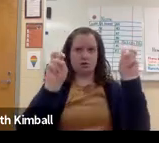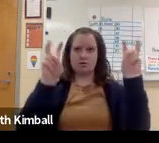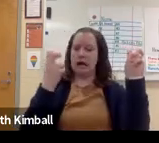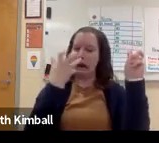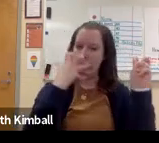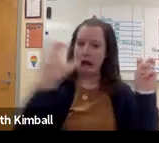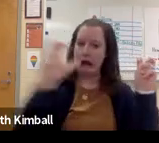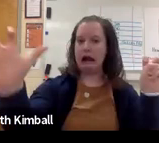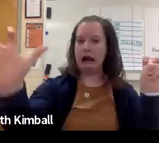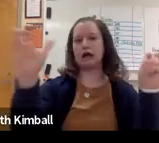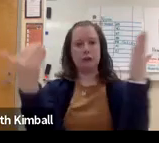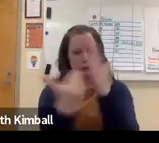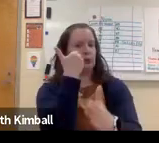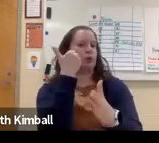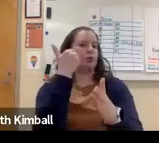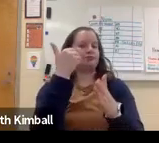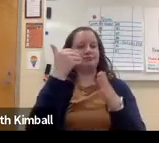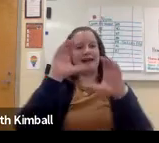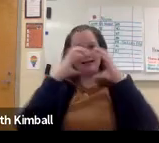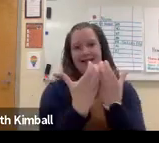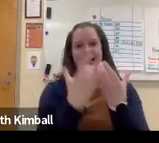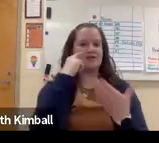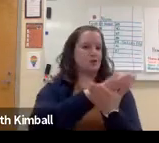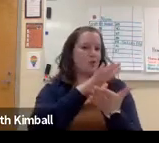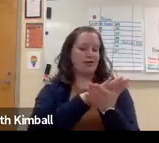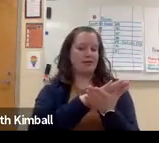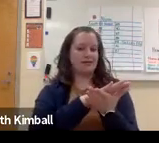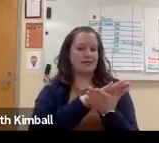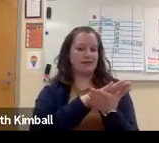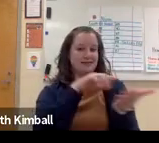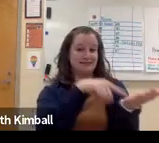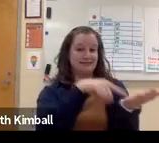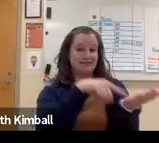So computer science is a hot topic now for schools